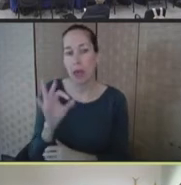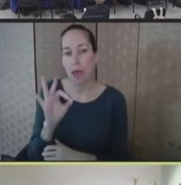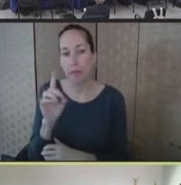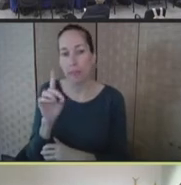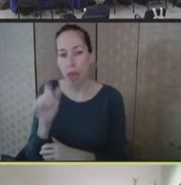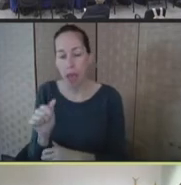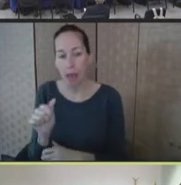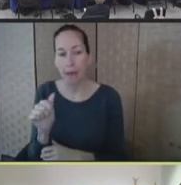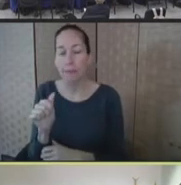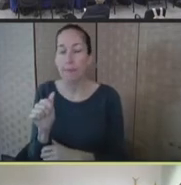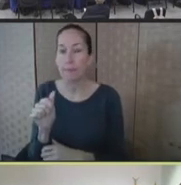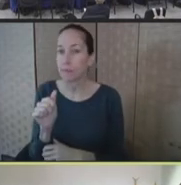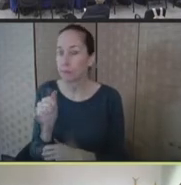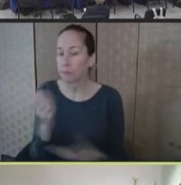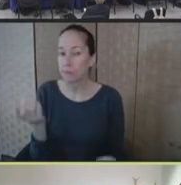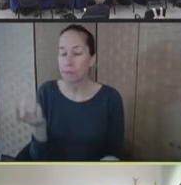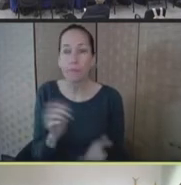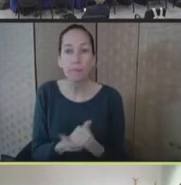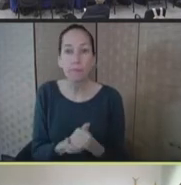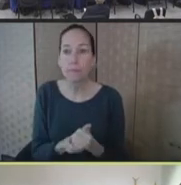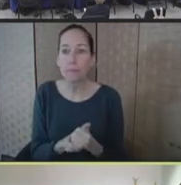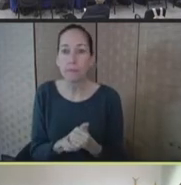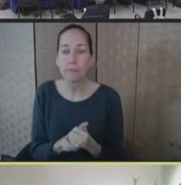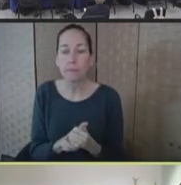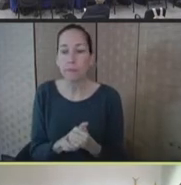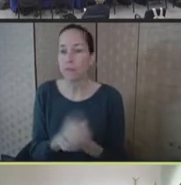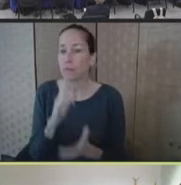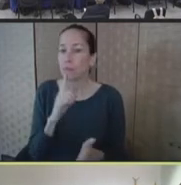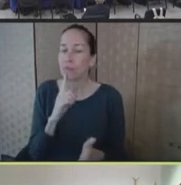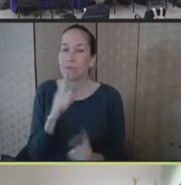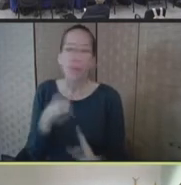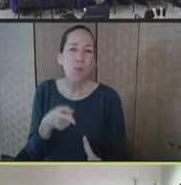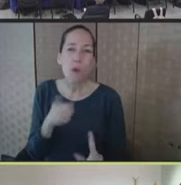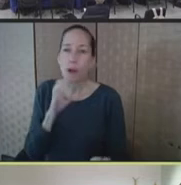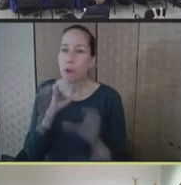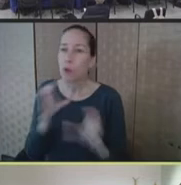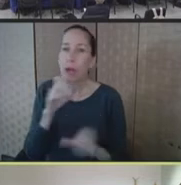than anything, this is all around communication, and just assuring that all have a shared view